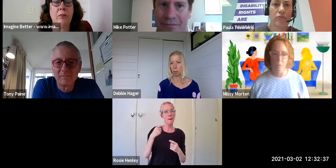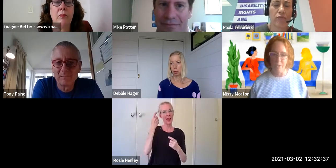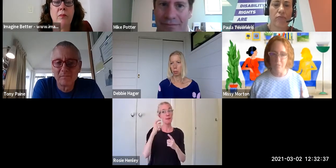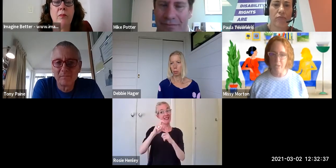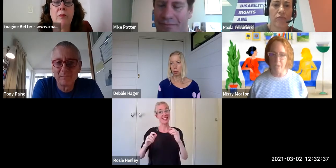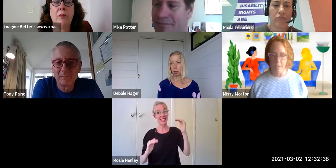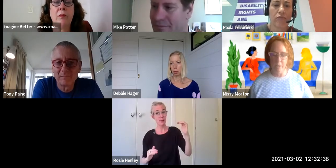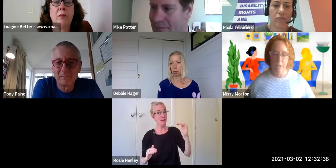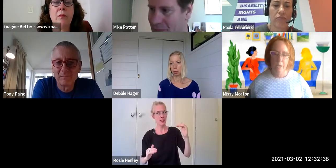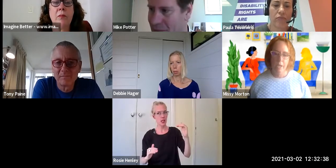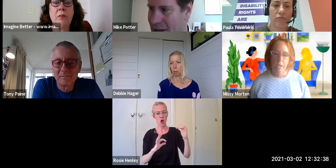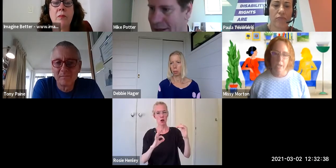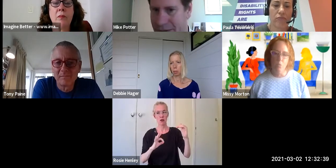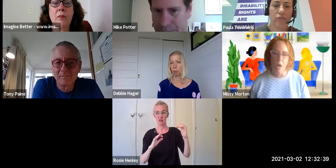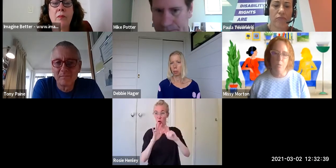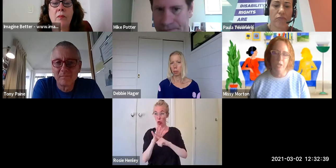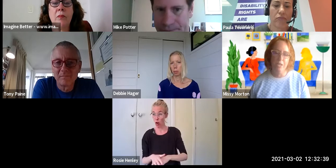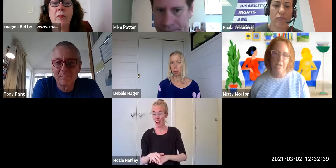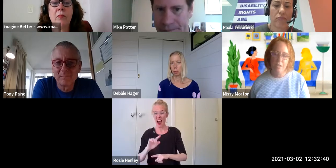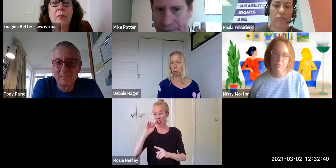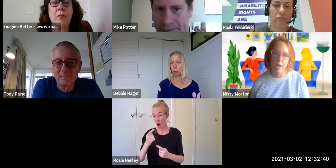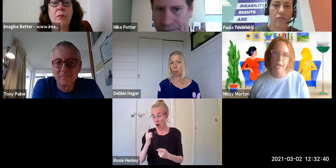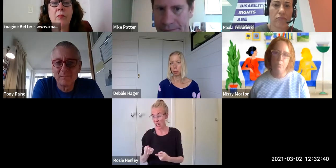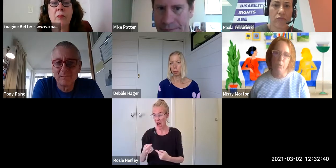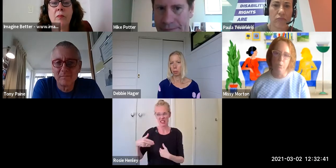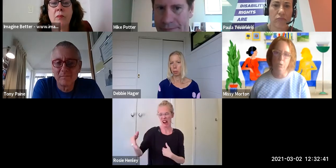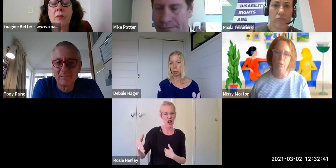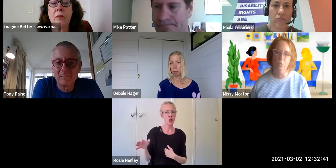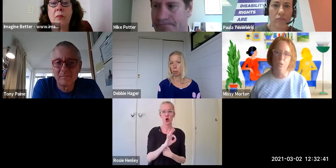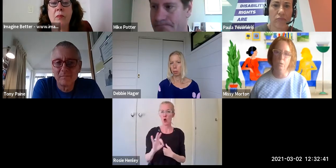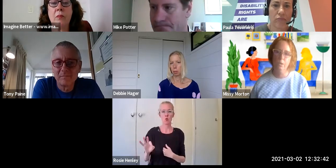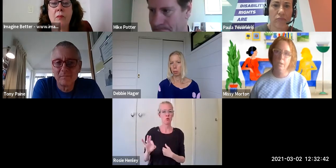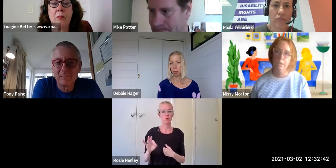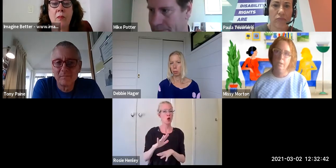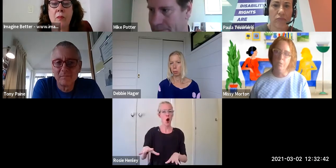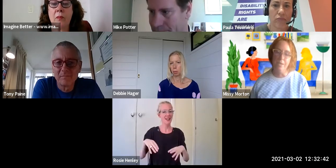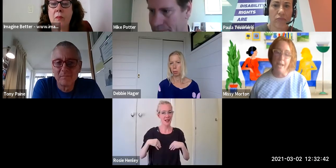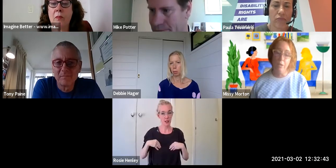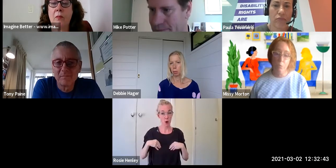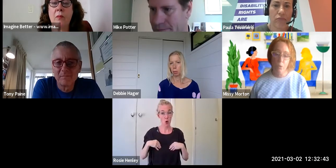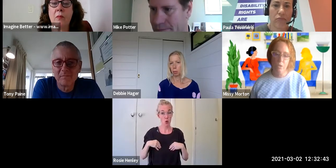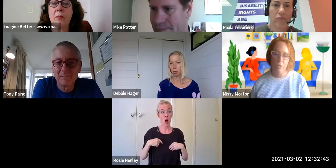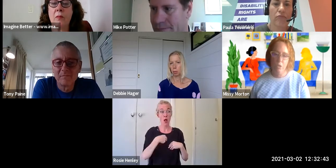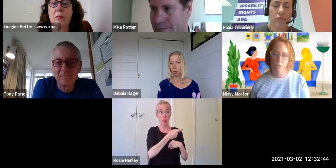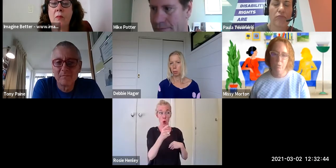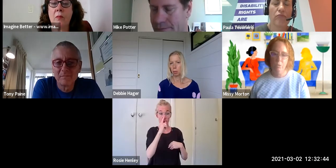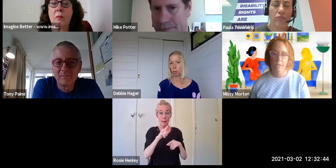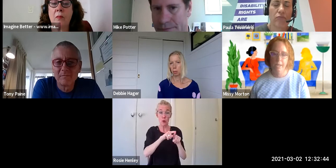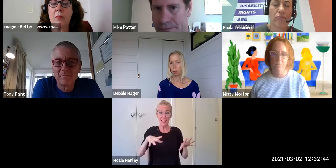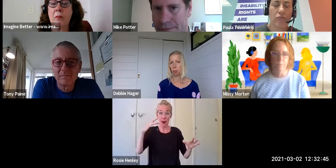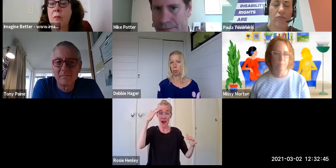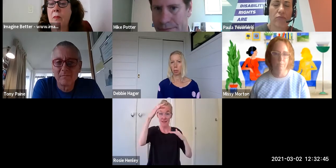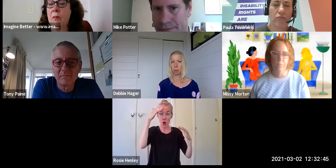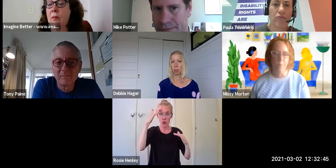specific and wider, but you need to find people who will be sounding boards for you. They